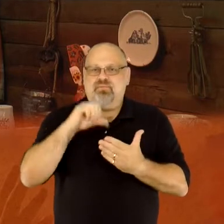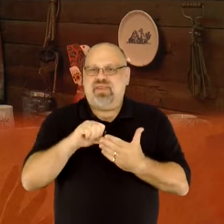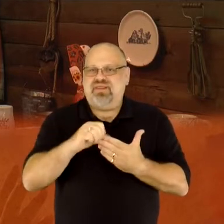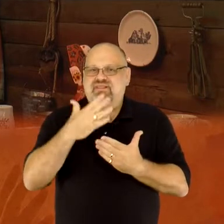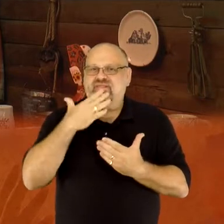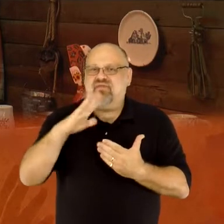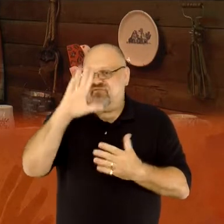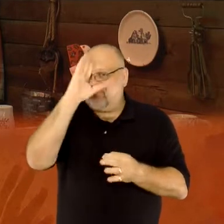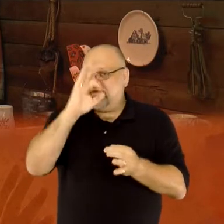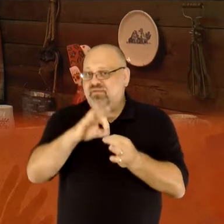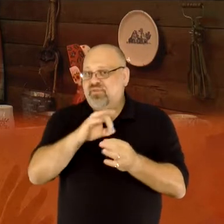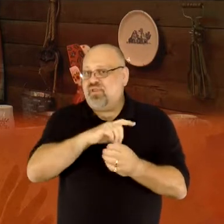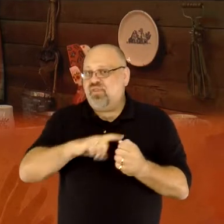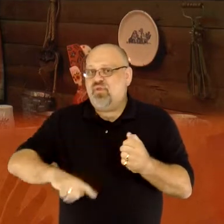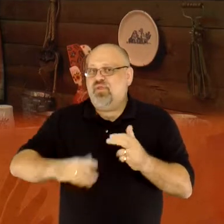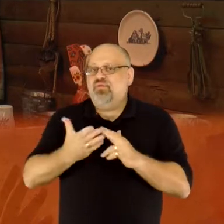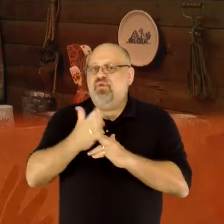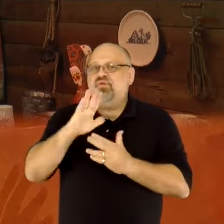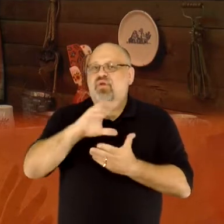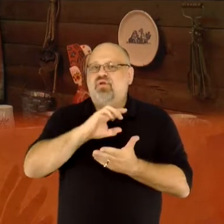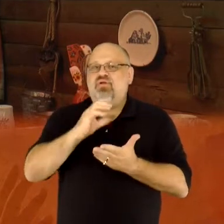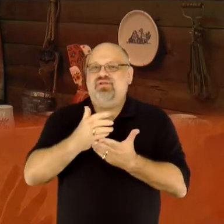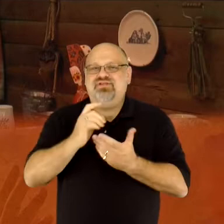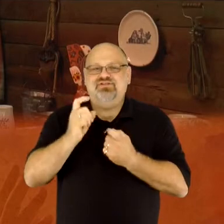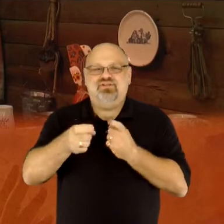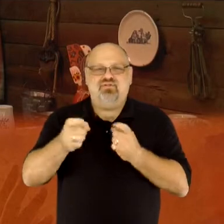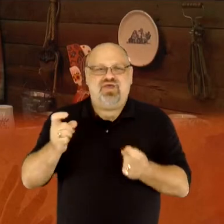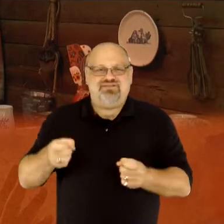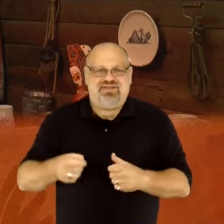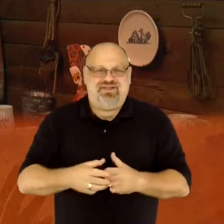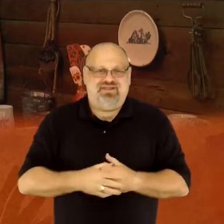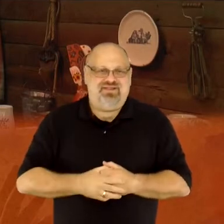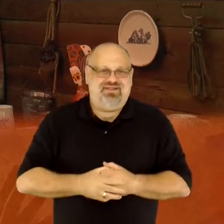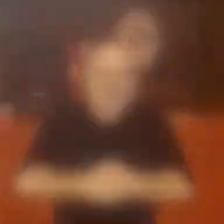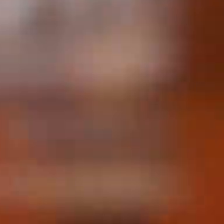Thank you for your faithfulness to the Lord through your generosity.